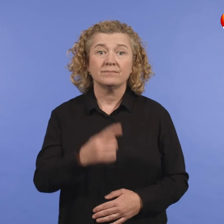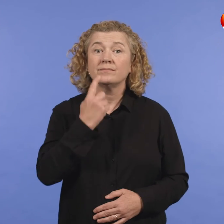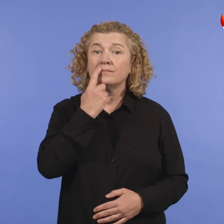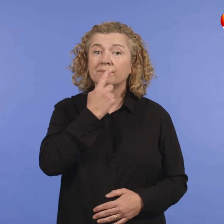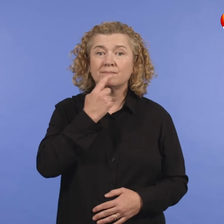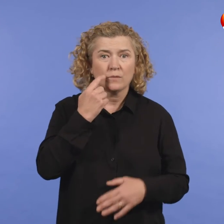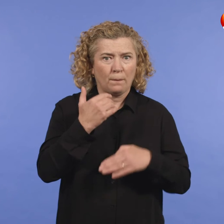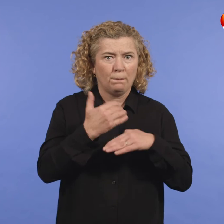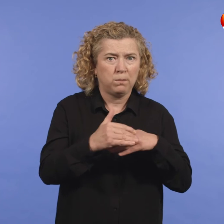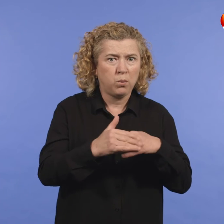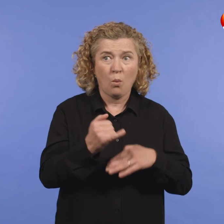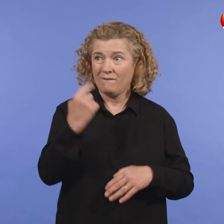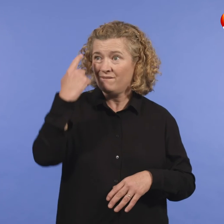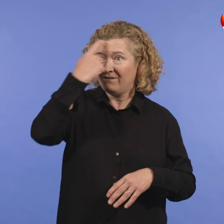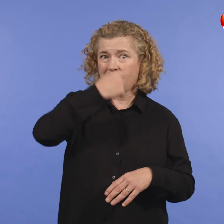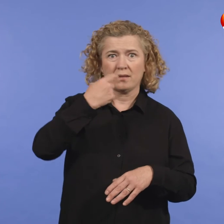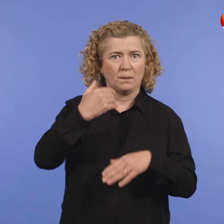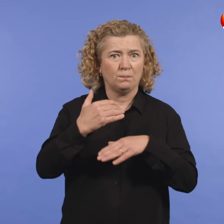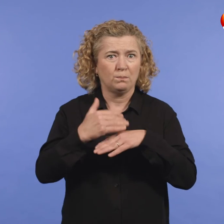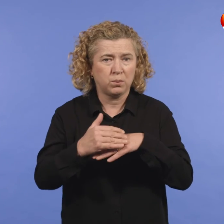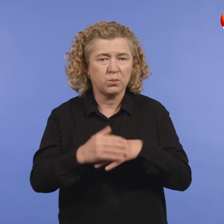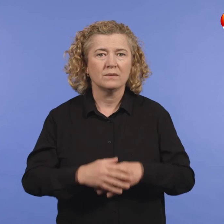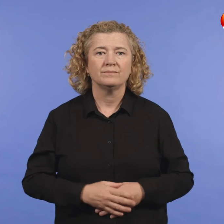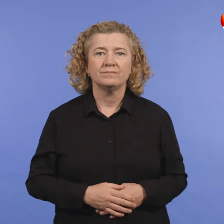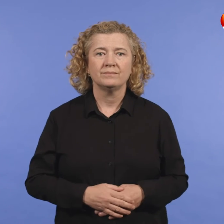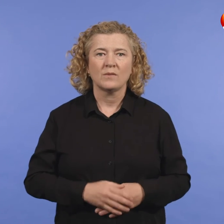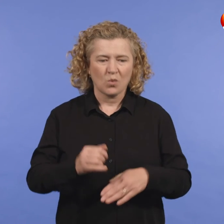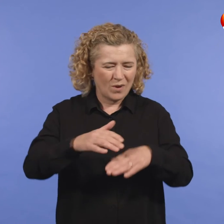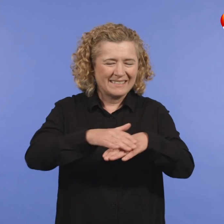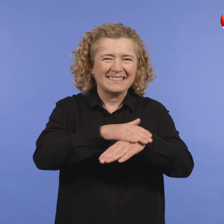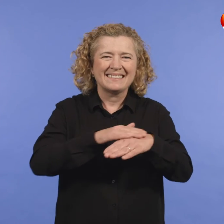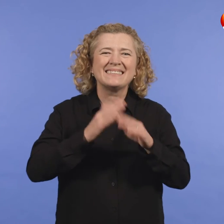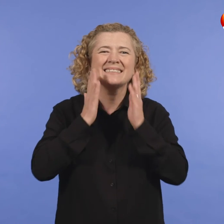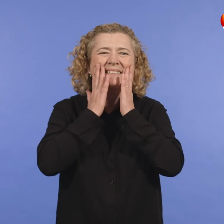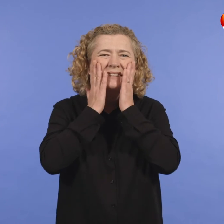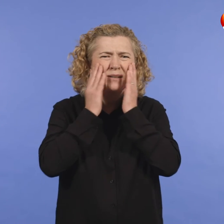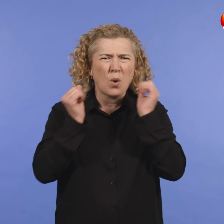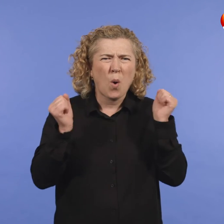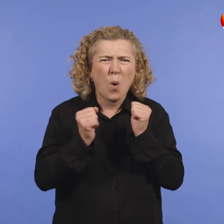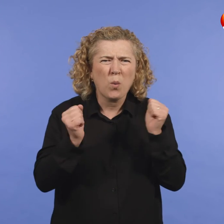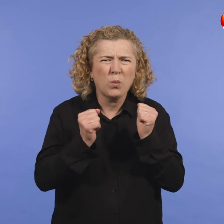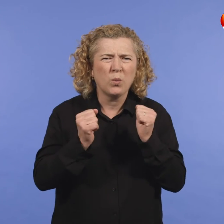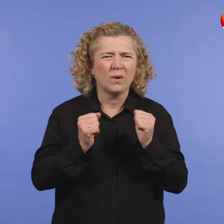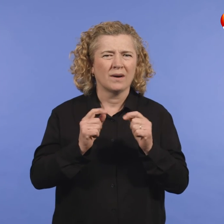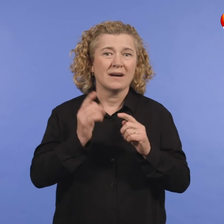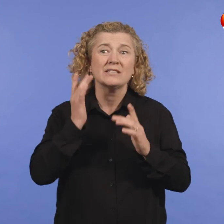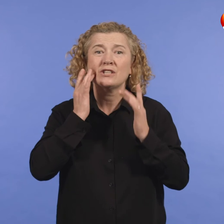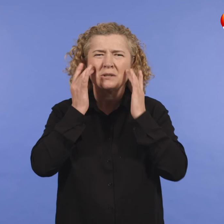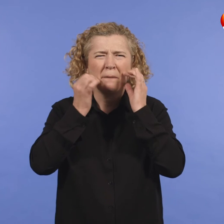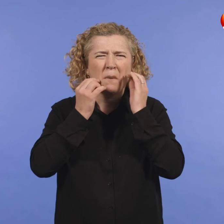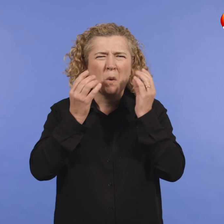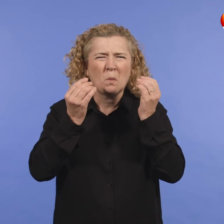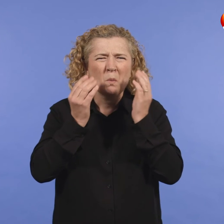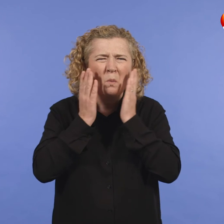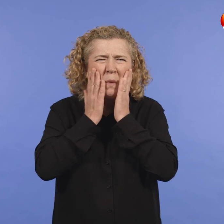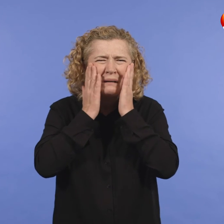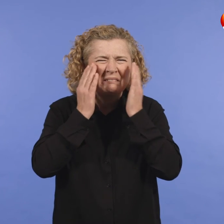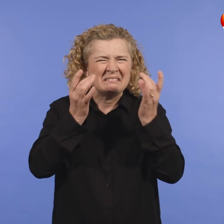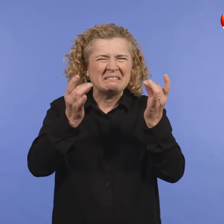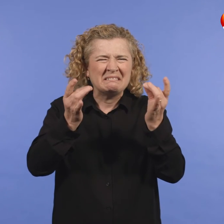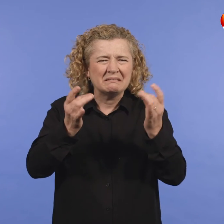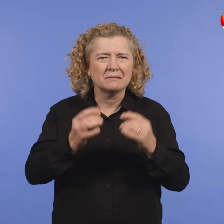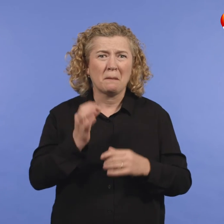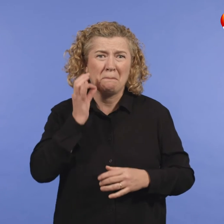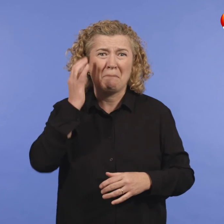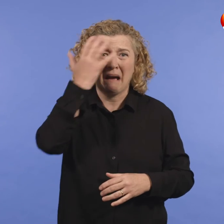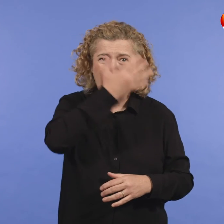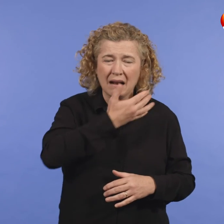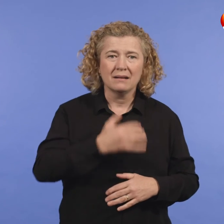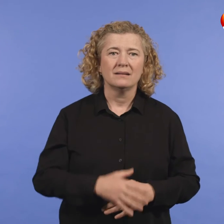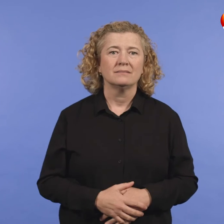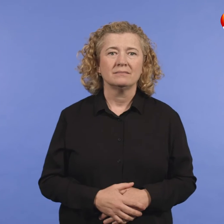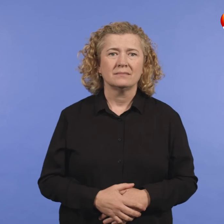lips or face turning blue - skin cold, clammy, pale